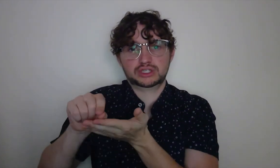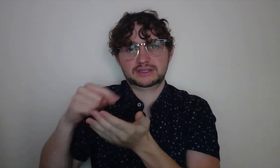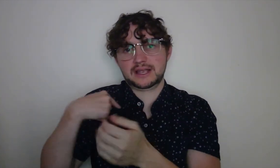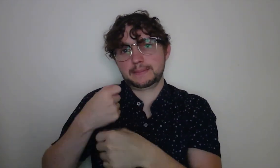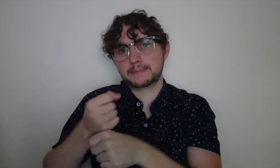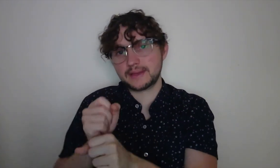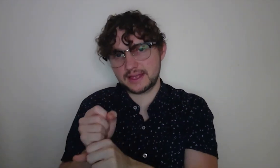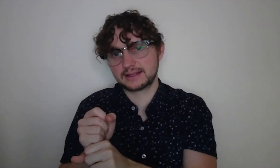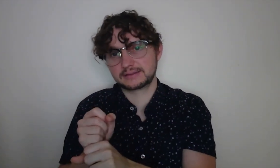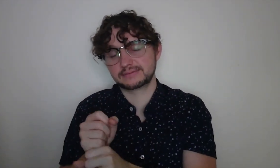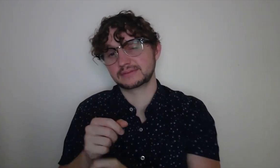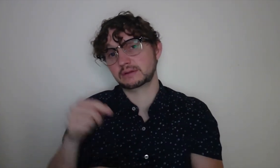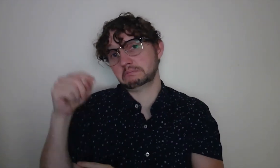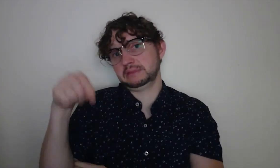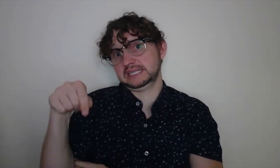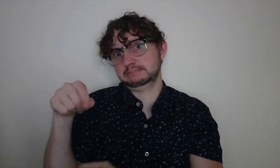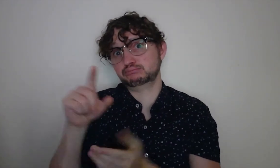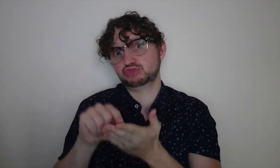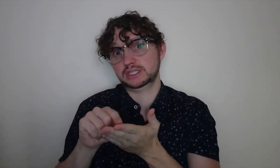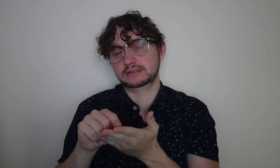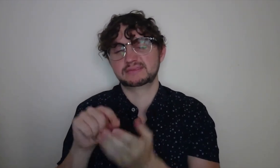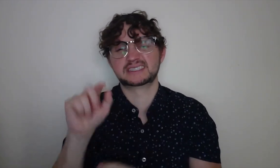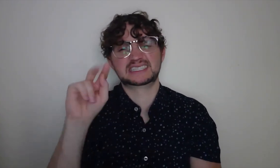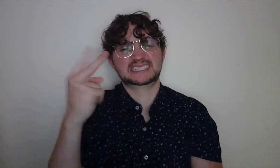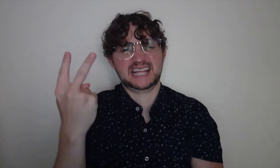This is a limited edition. I only make four prints